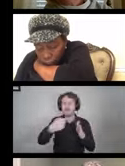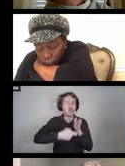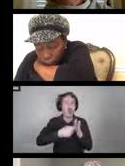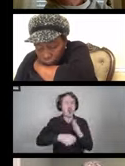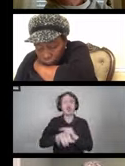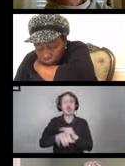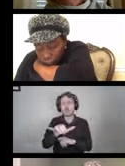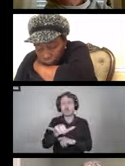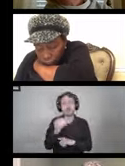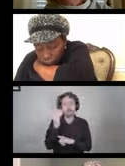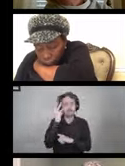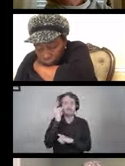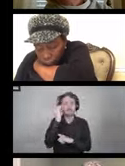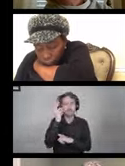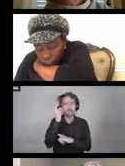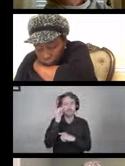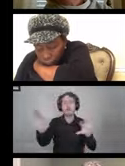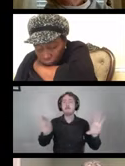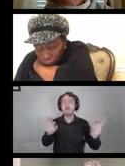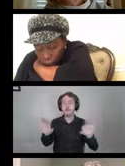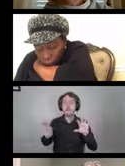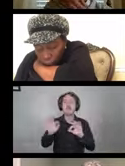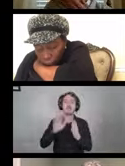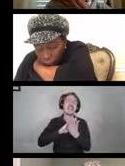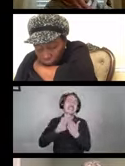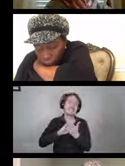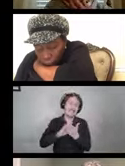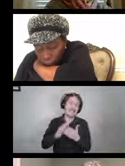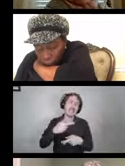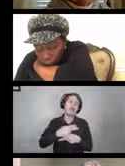about as you choose your cleaning products.